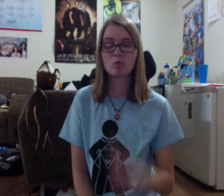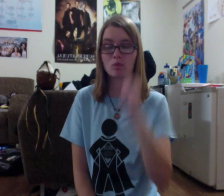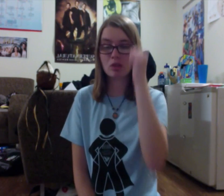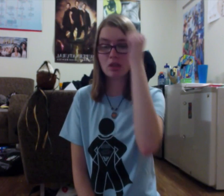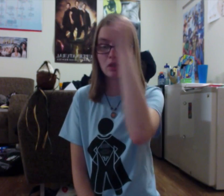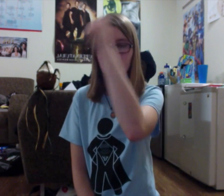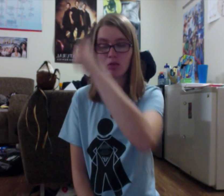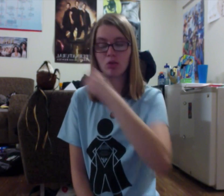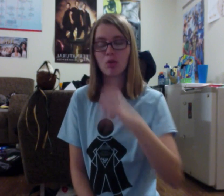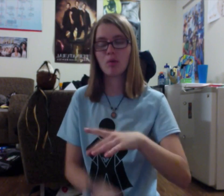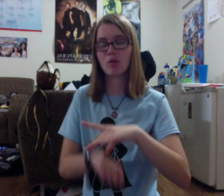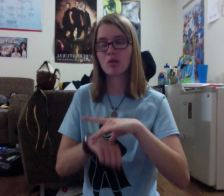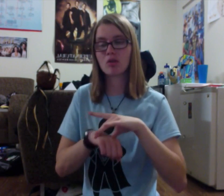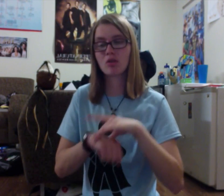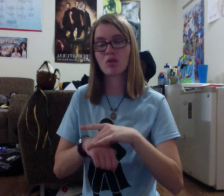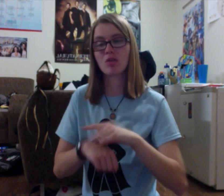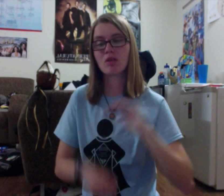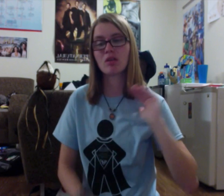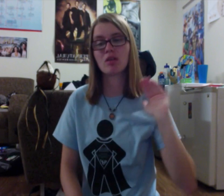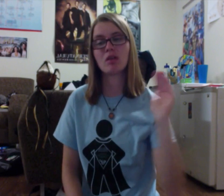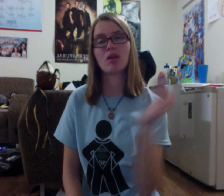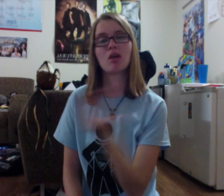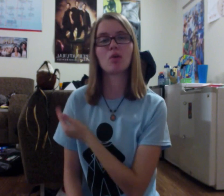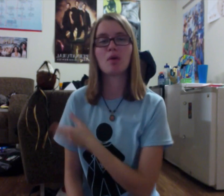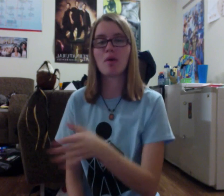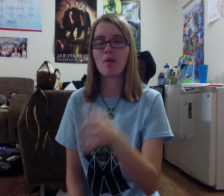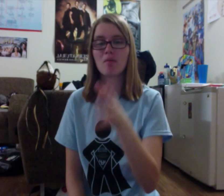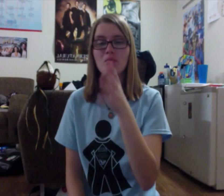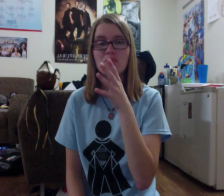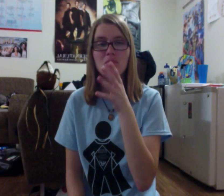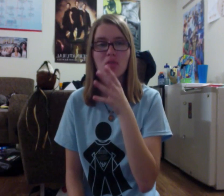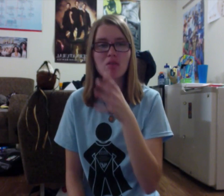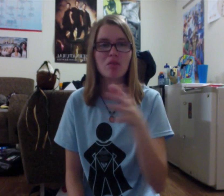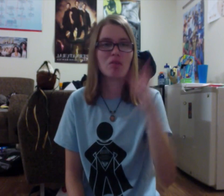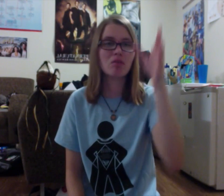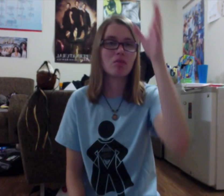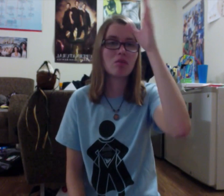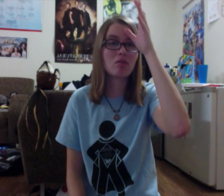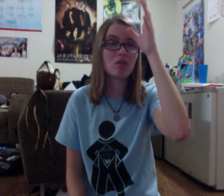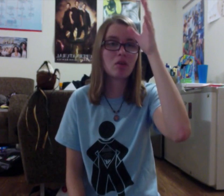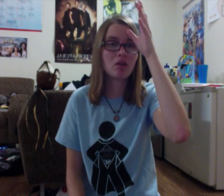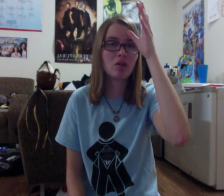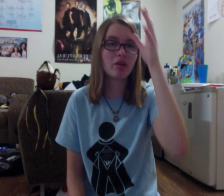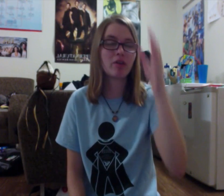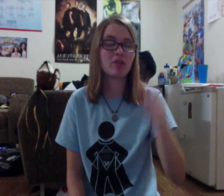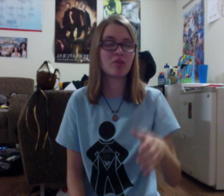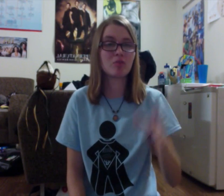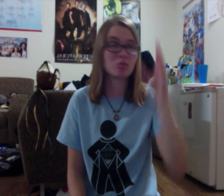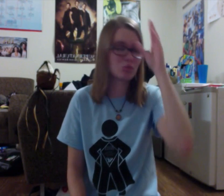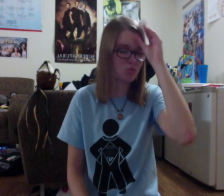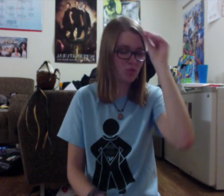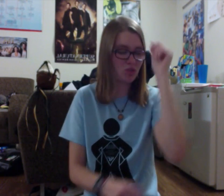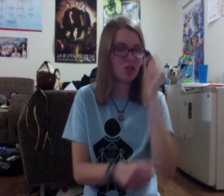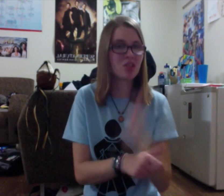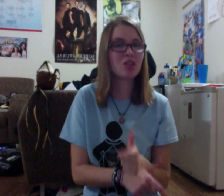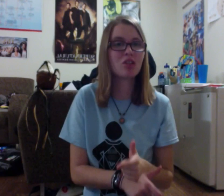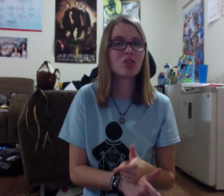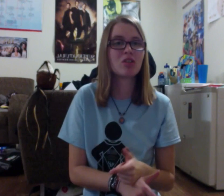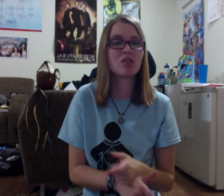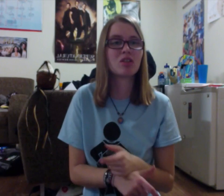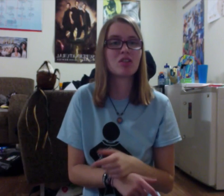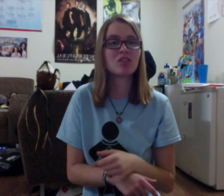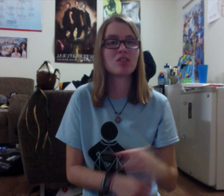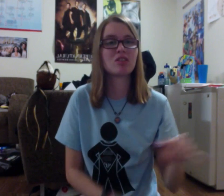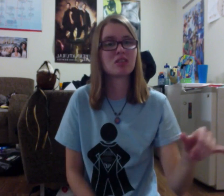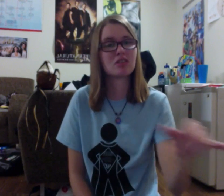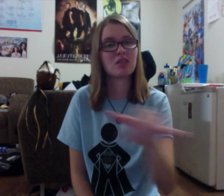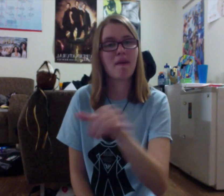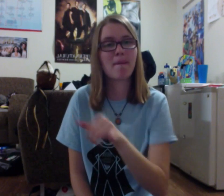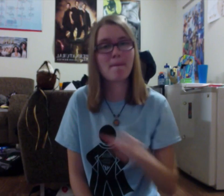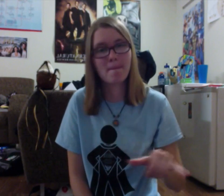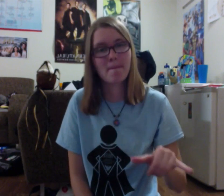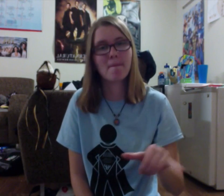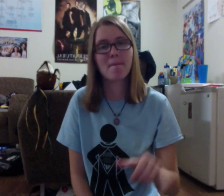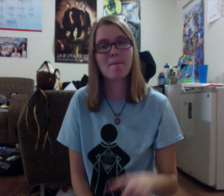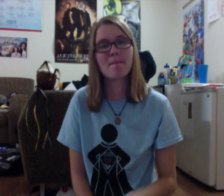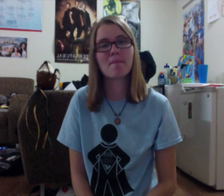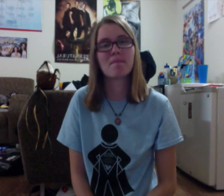Ethiopia's earth is our mother, father and brother.